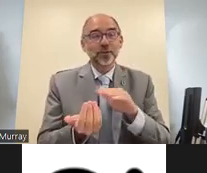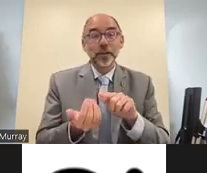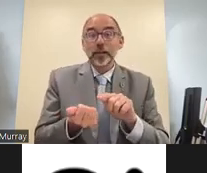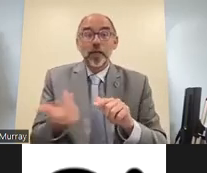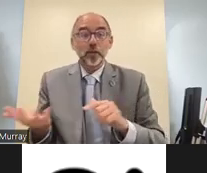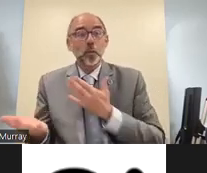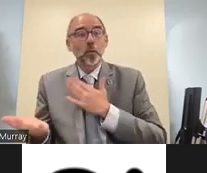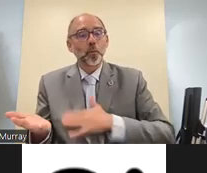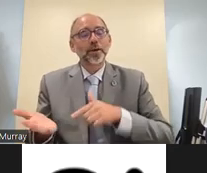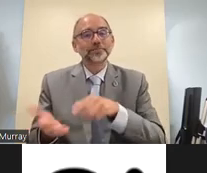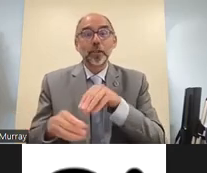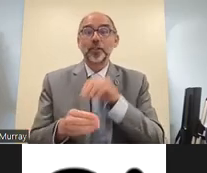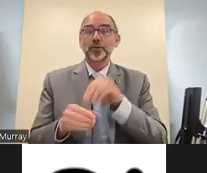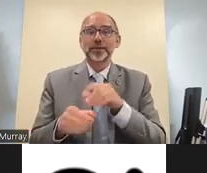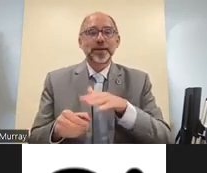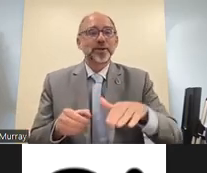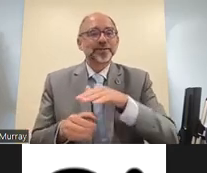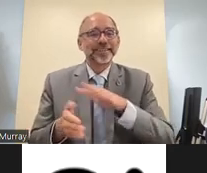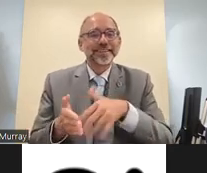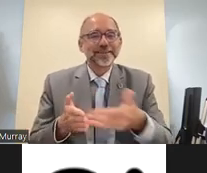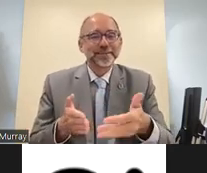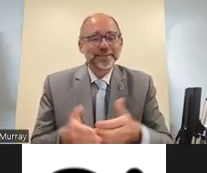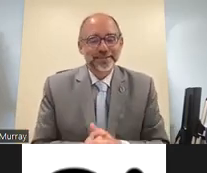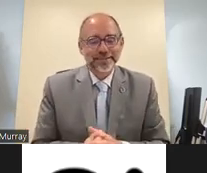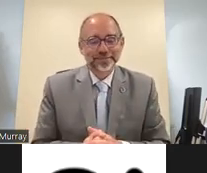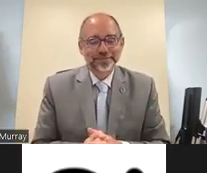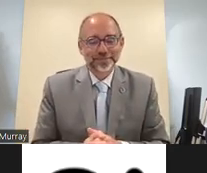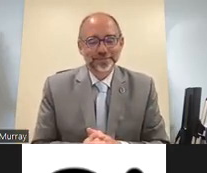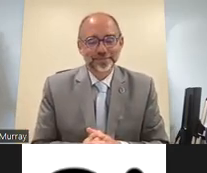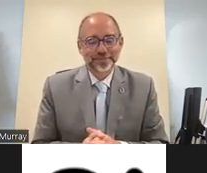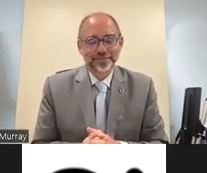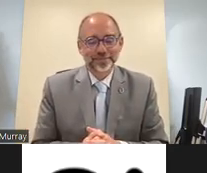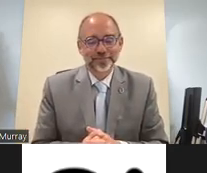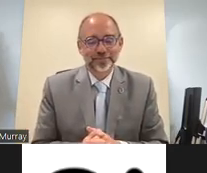signers in educational settings where the national sign languages are widely used across the school